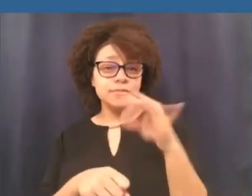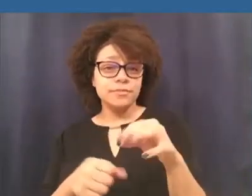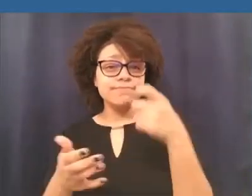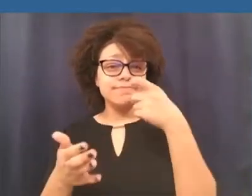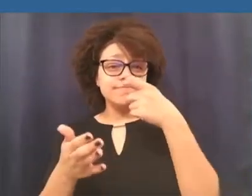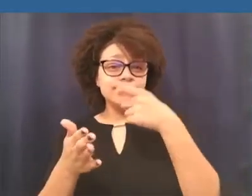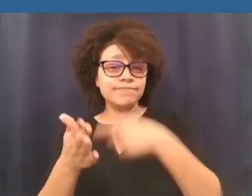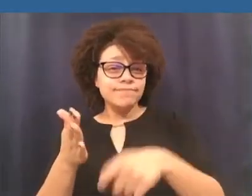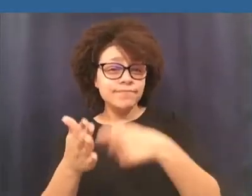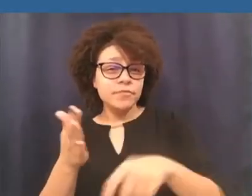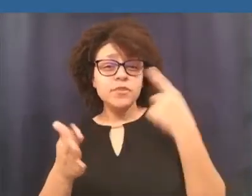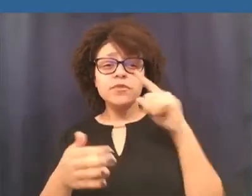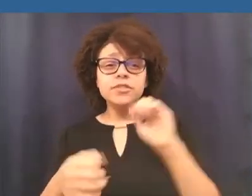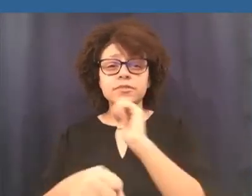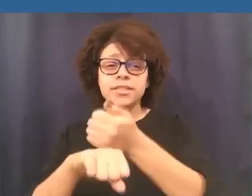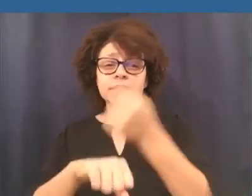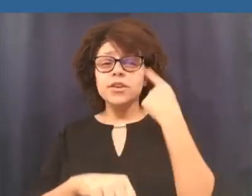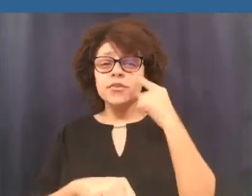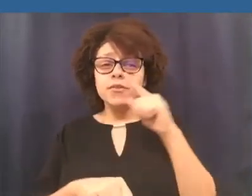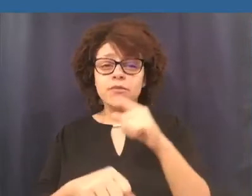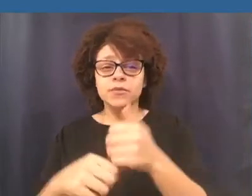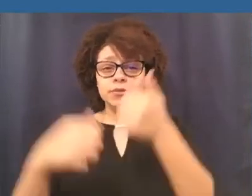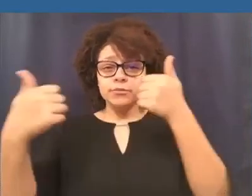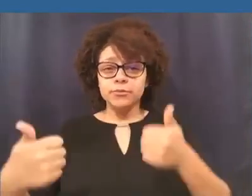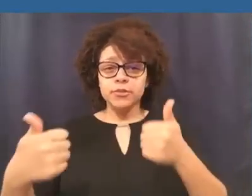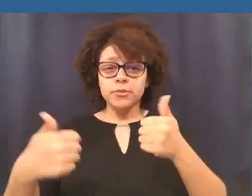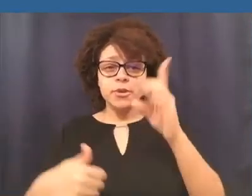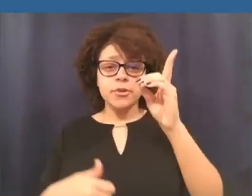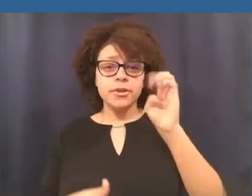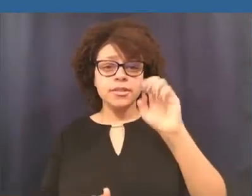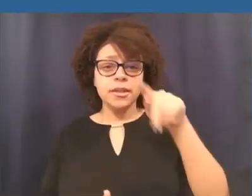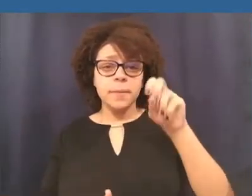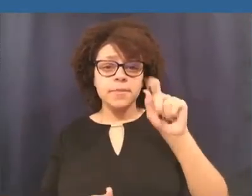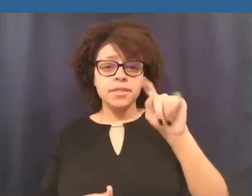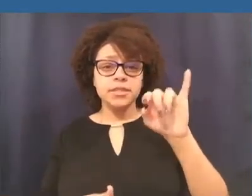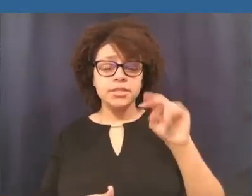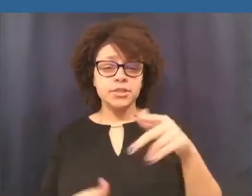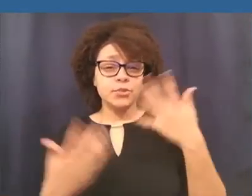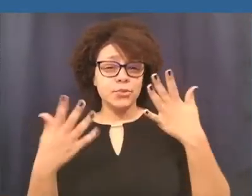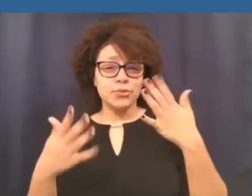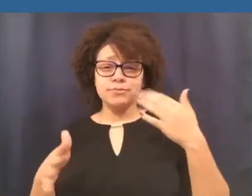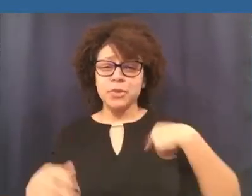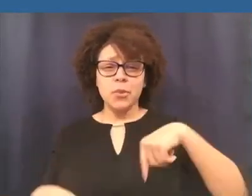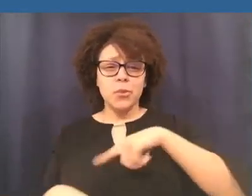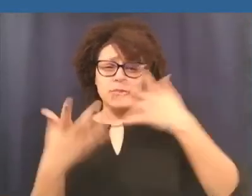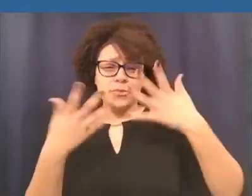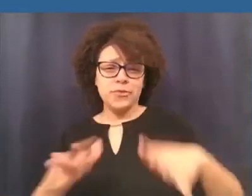Did you know that we guarantee standardized transcript pricing by enforcing strict NCRA